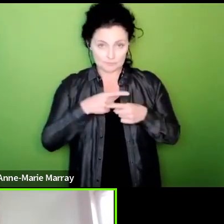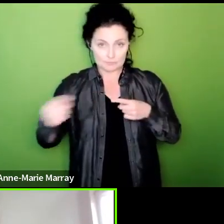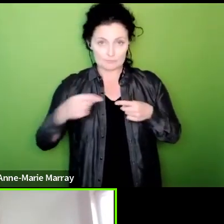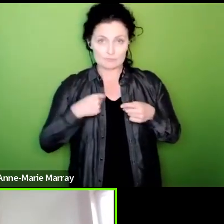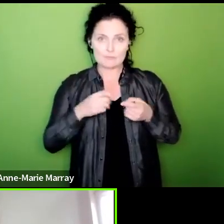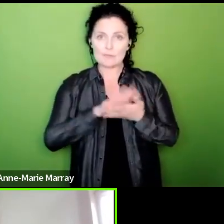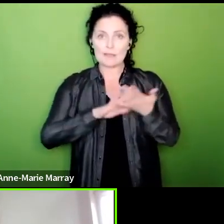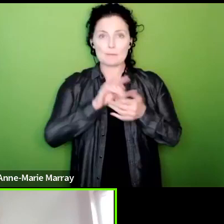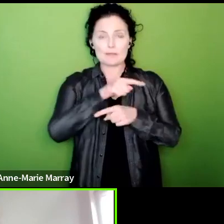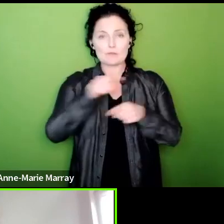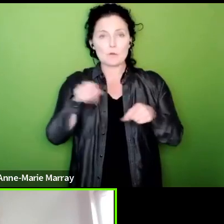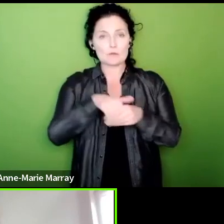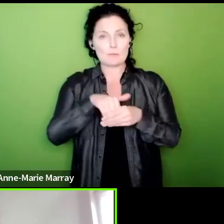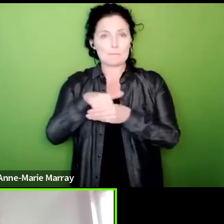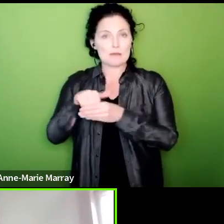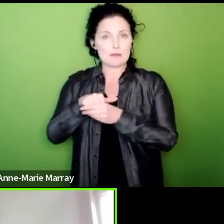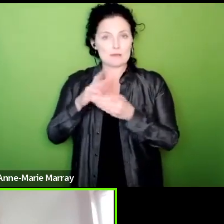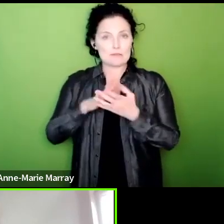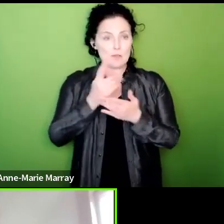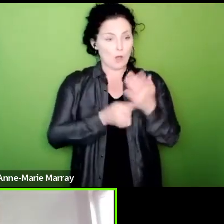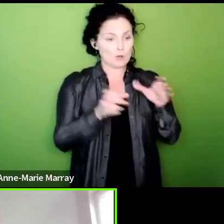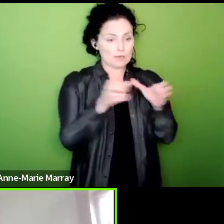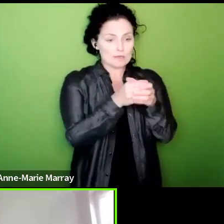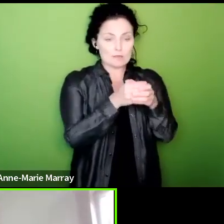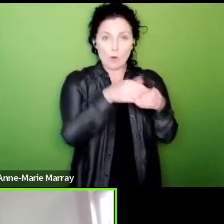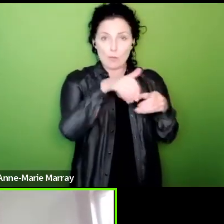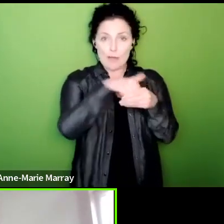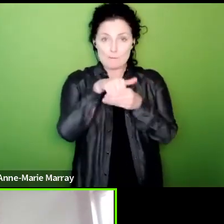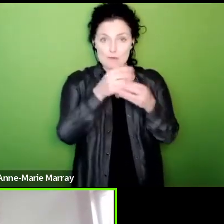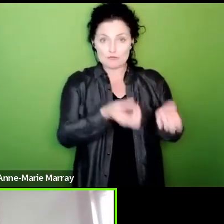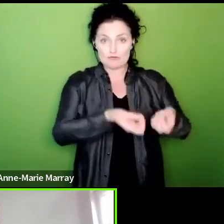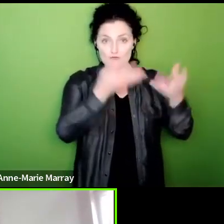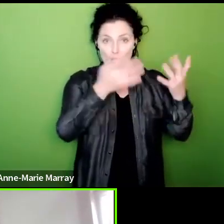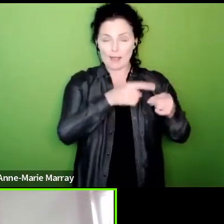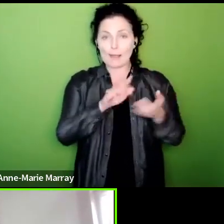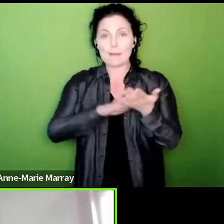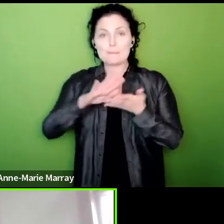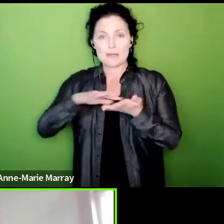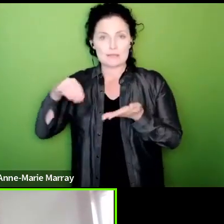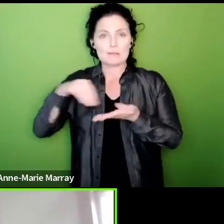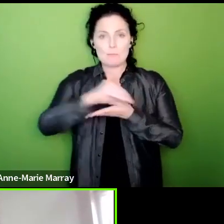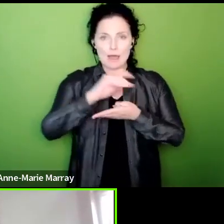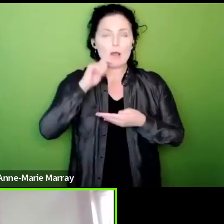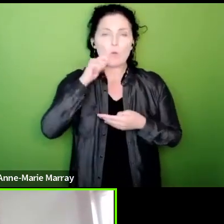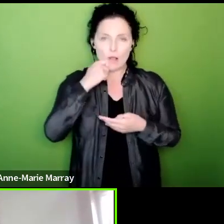on behalf of everyone else we only have to look at the current situation to know that our members in